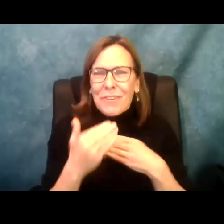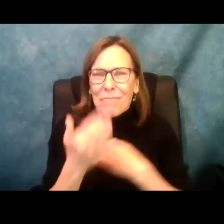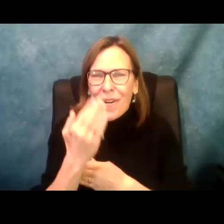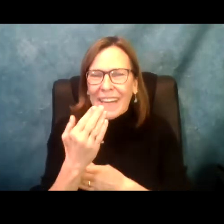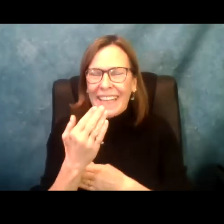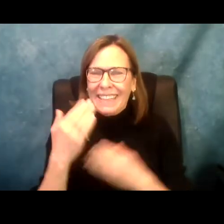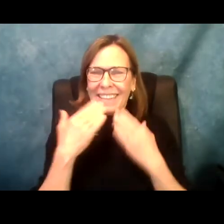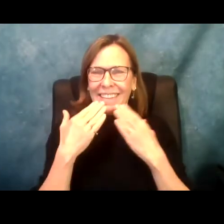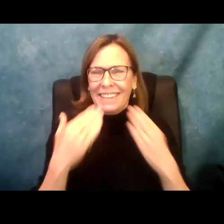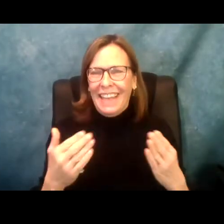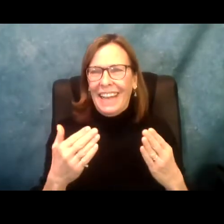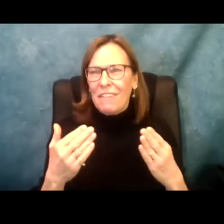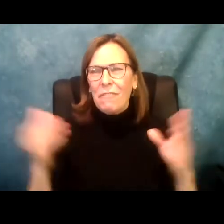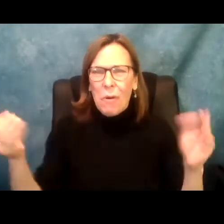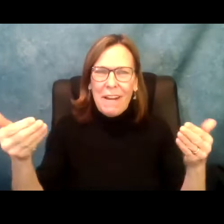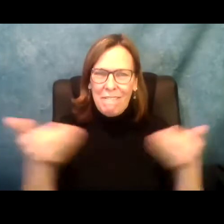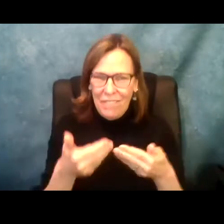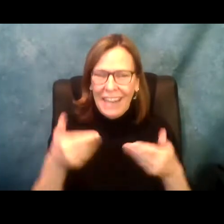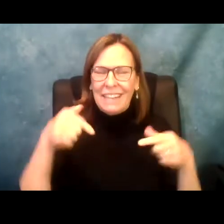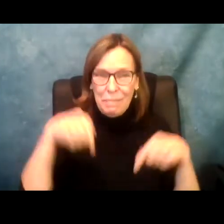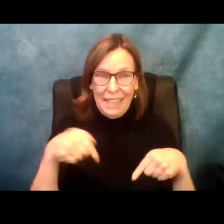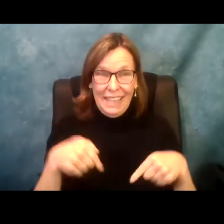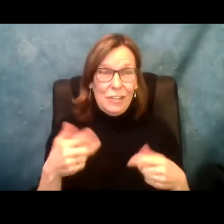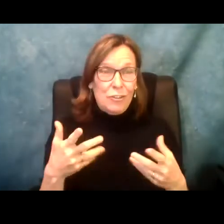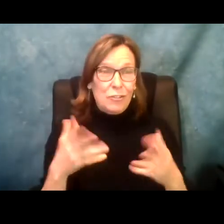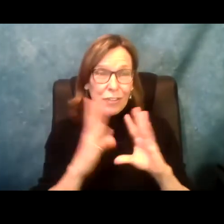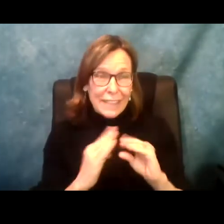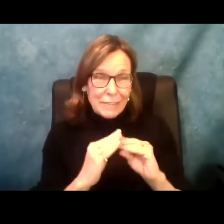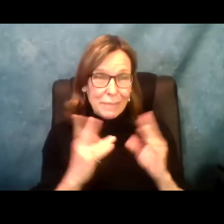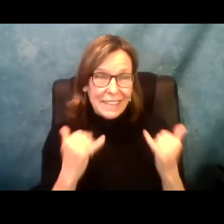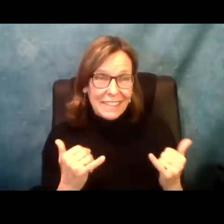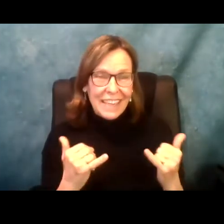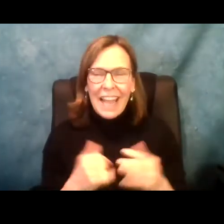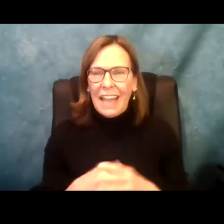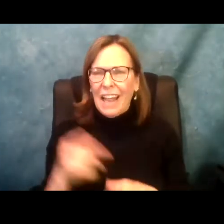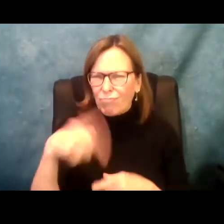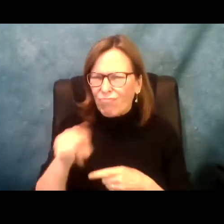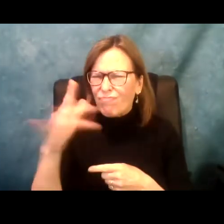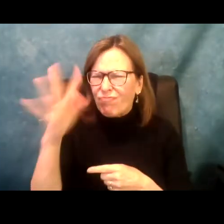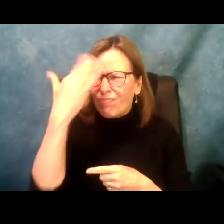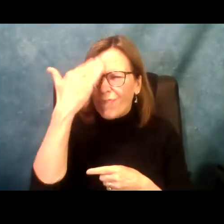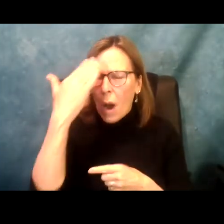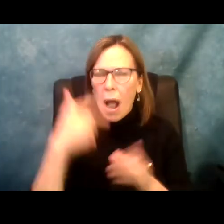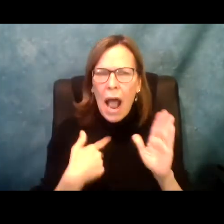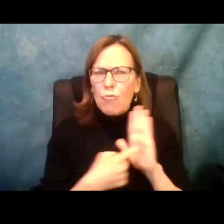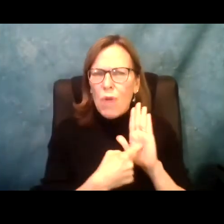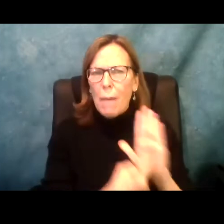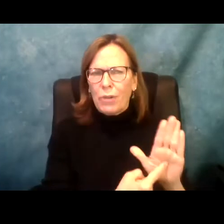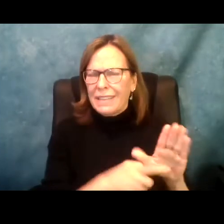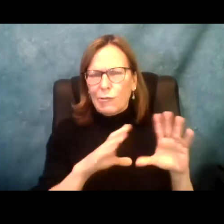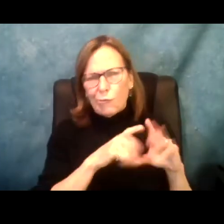all, okay. Good morning, everybody. Thank you for